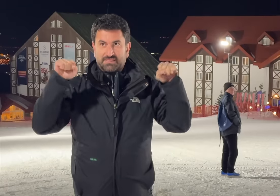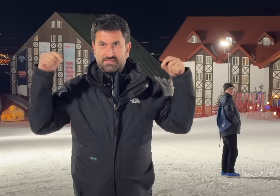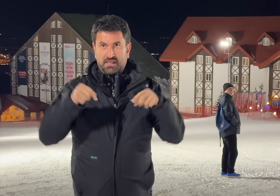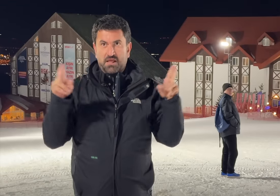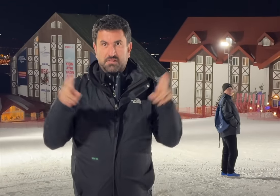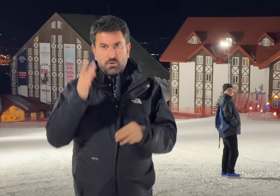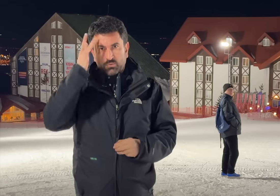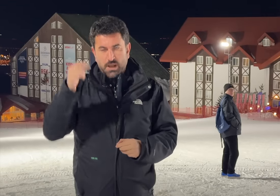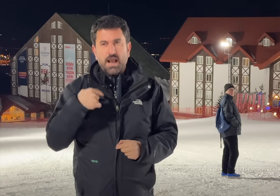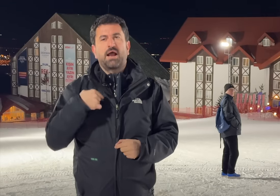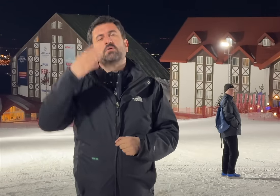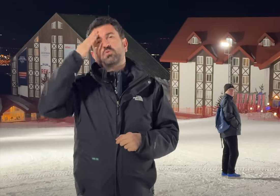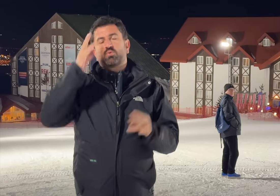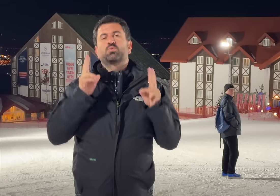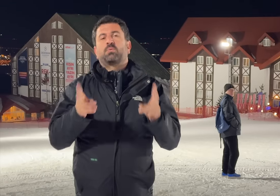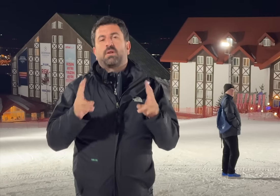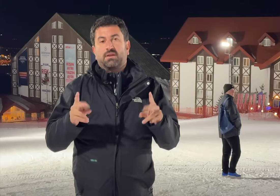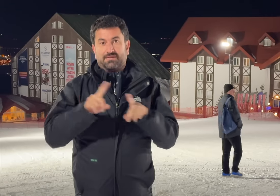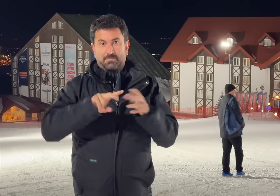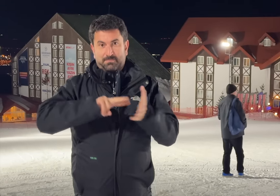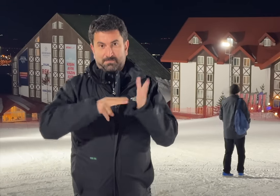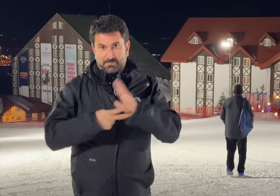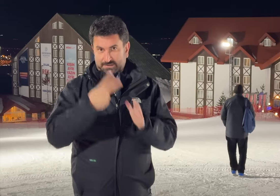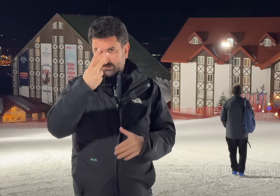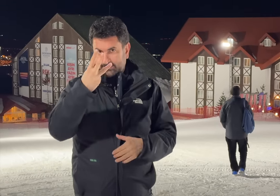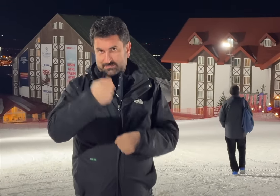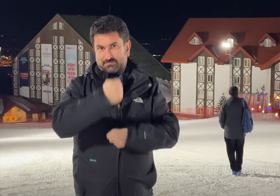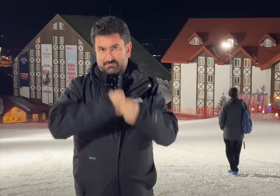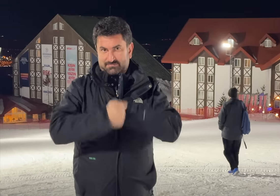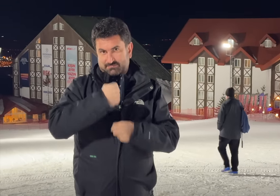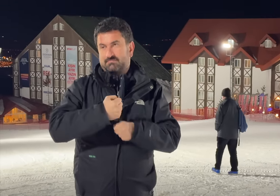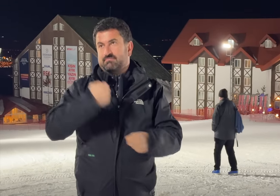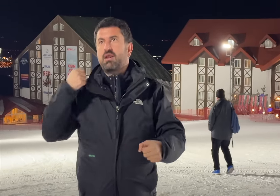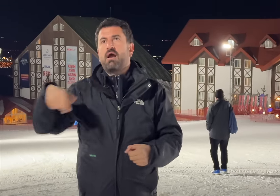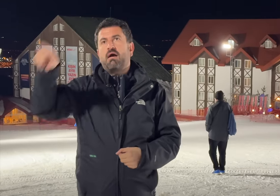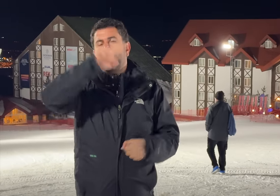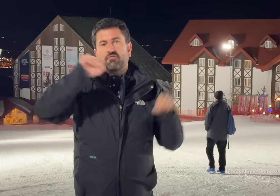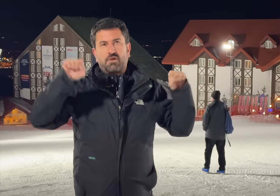[Yakup]: It's normal to see that happen. Usually, they have